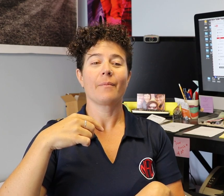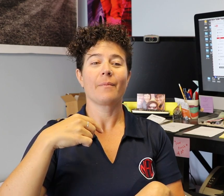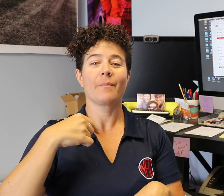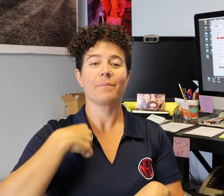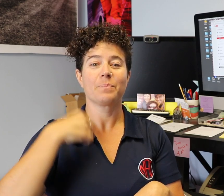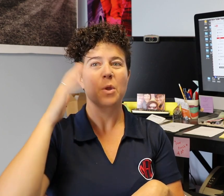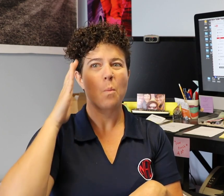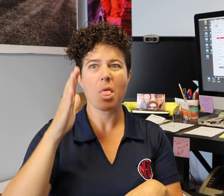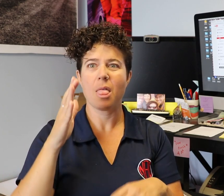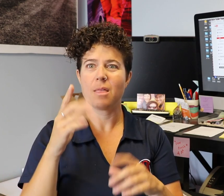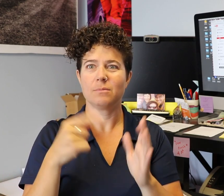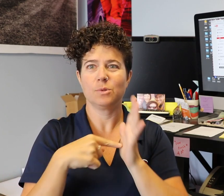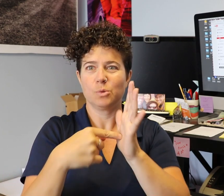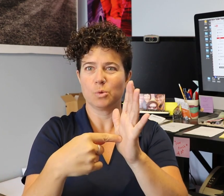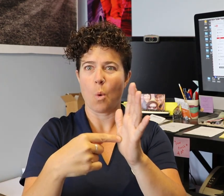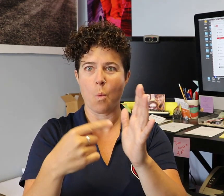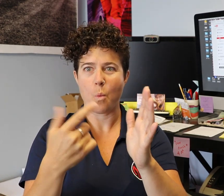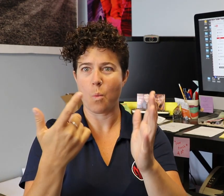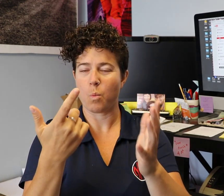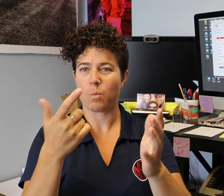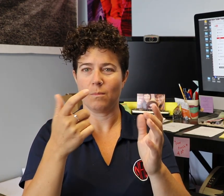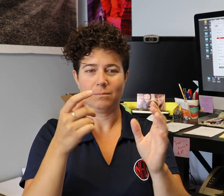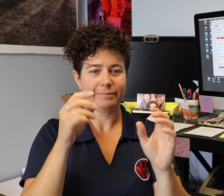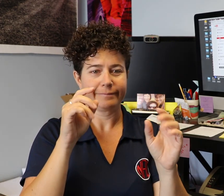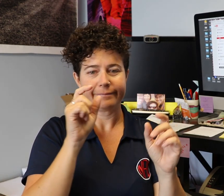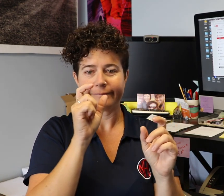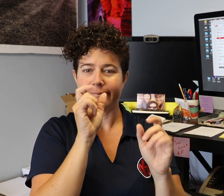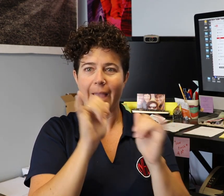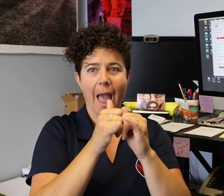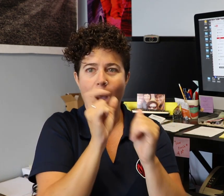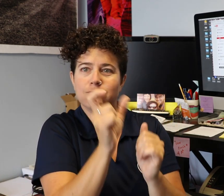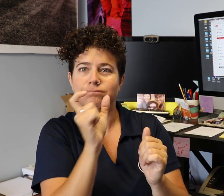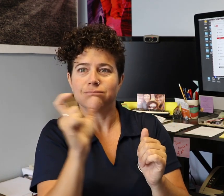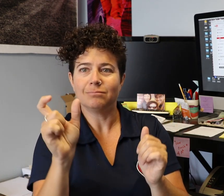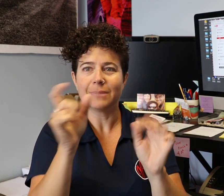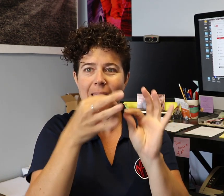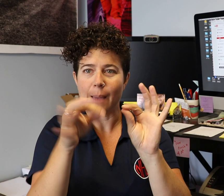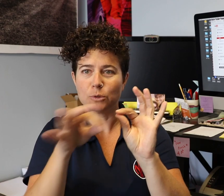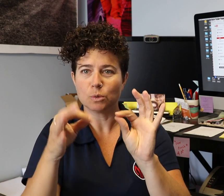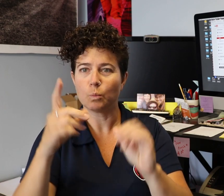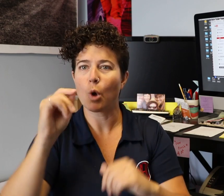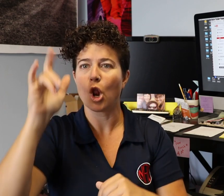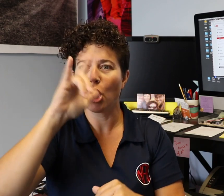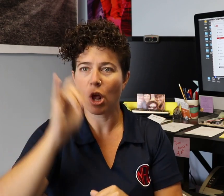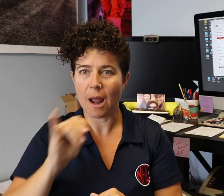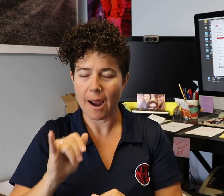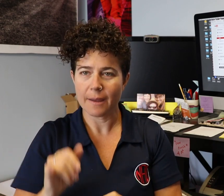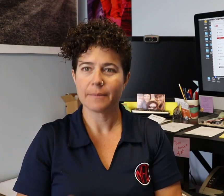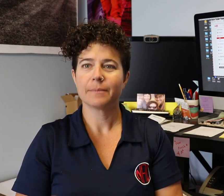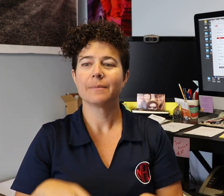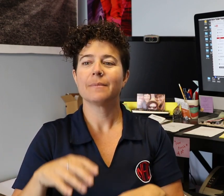I plan to show you how to caption a video and what the process looks like.